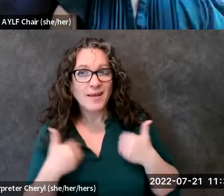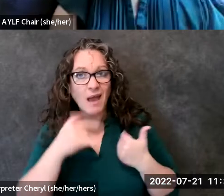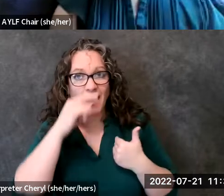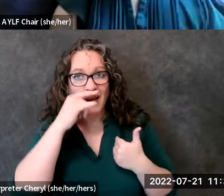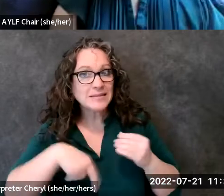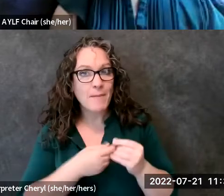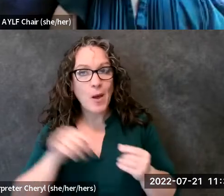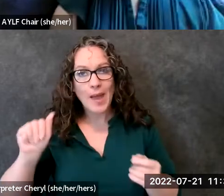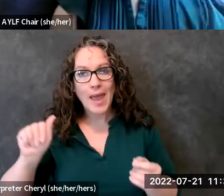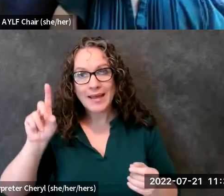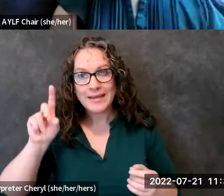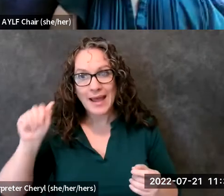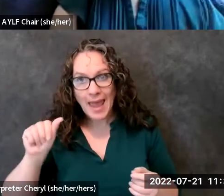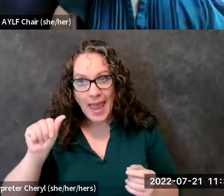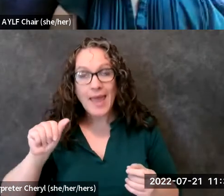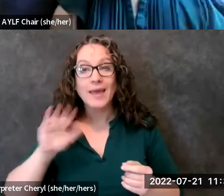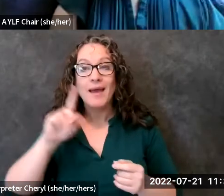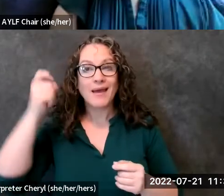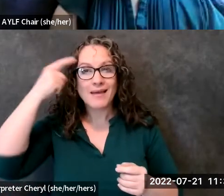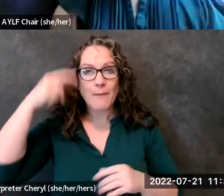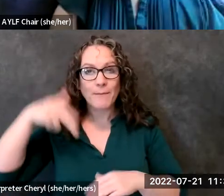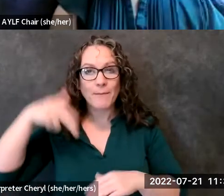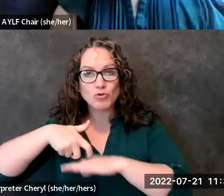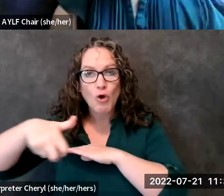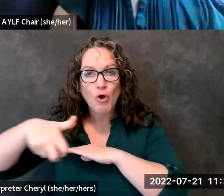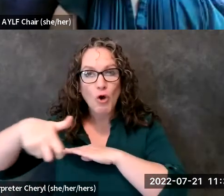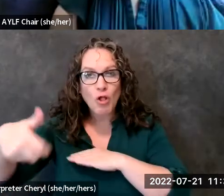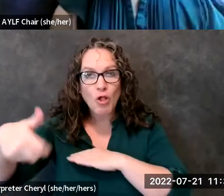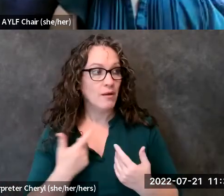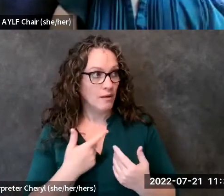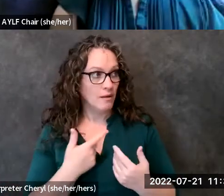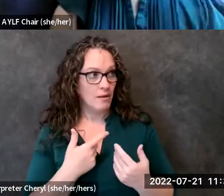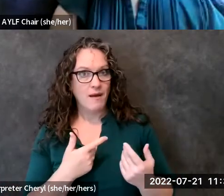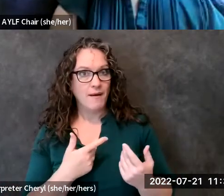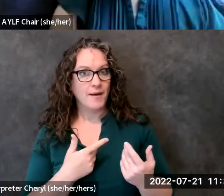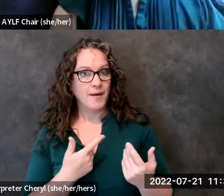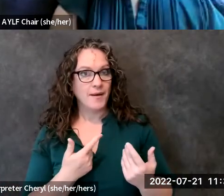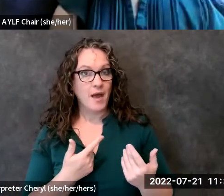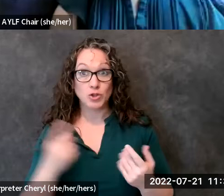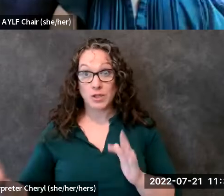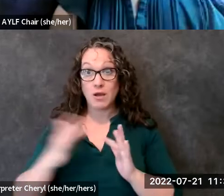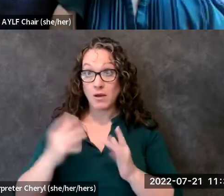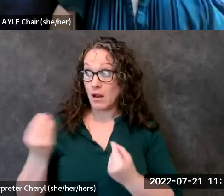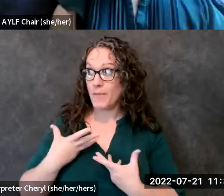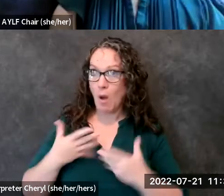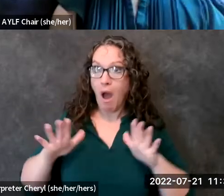the capitol crawl and she um when she contacted me i was ecstatic because i always wanted to